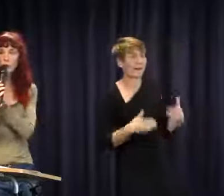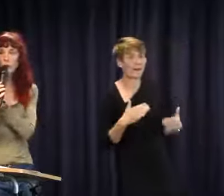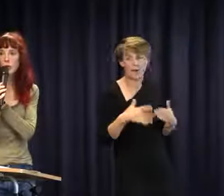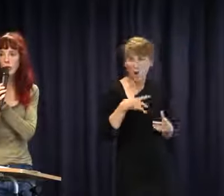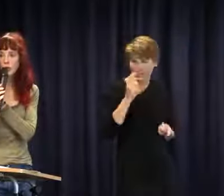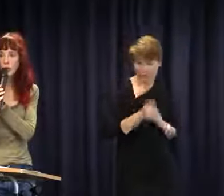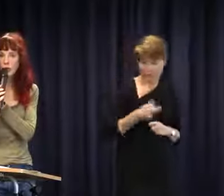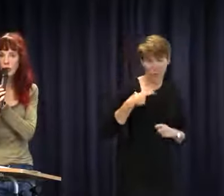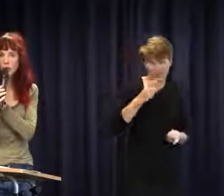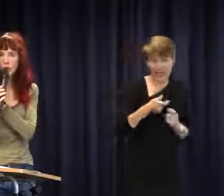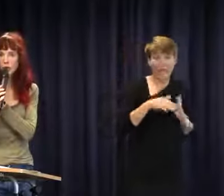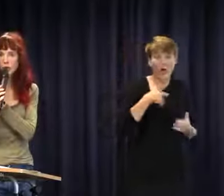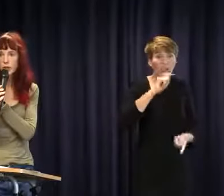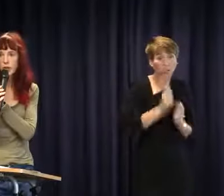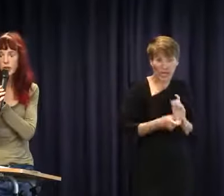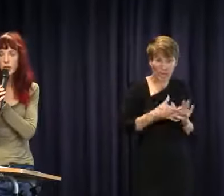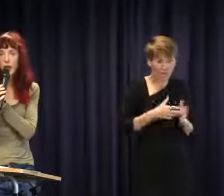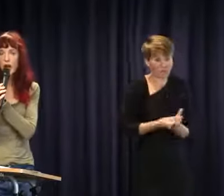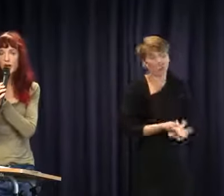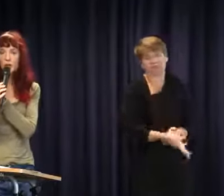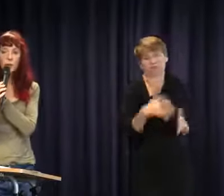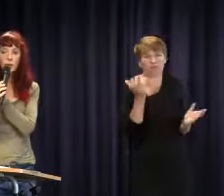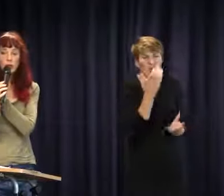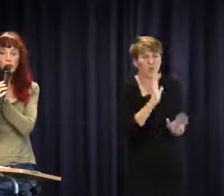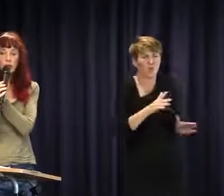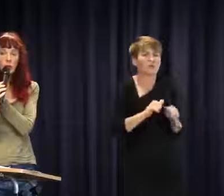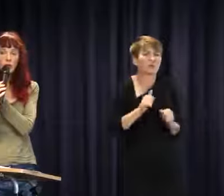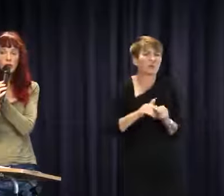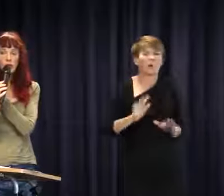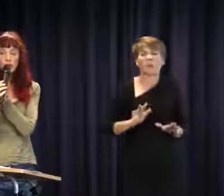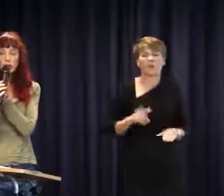be more expensive to get Auslan interpreters in. You wouldn't believe that I very rarely